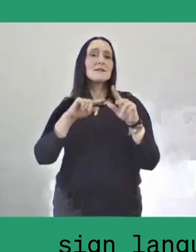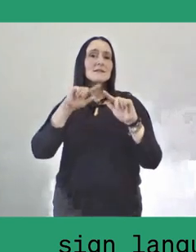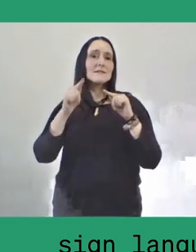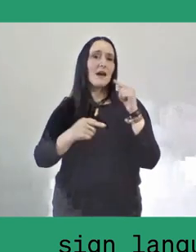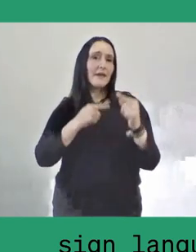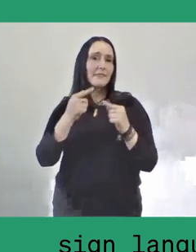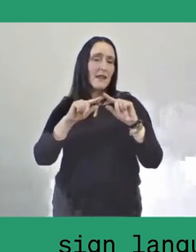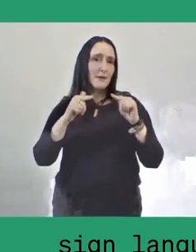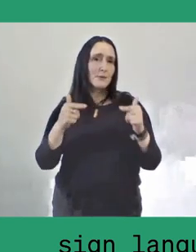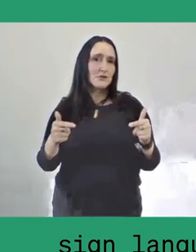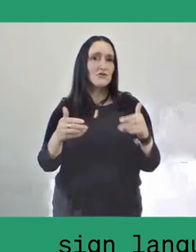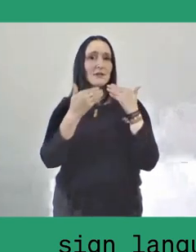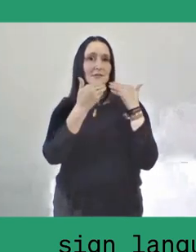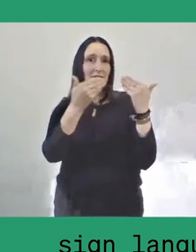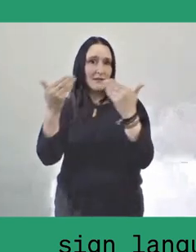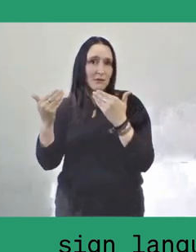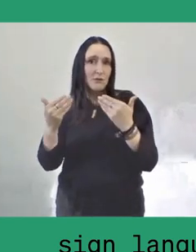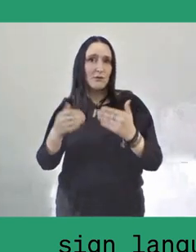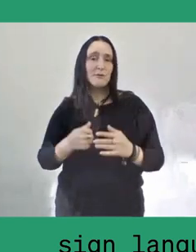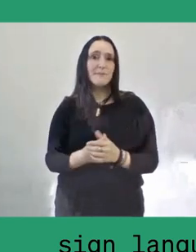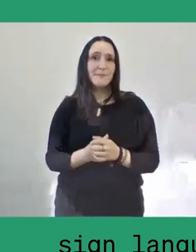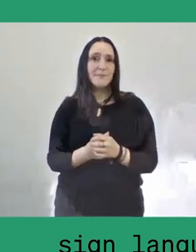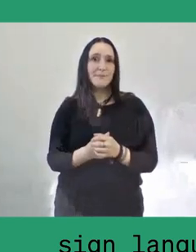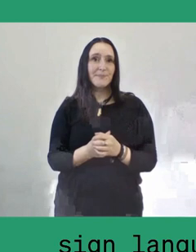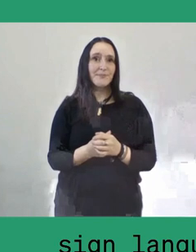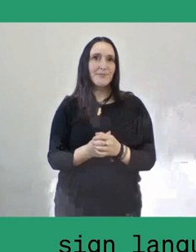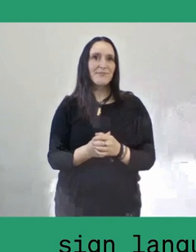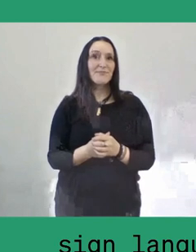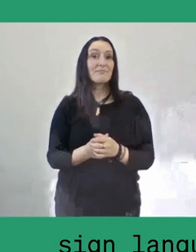I would like to thank all of you for your attention